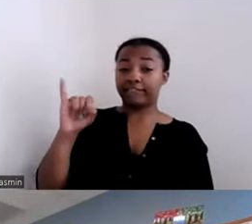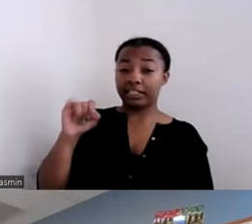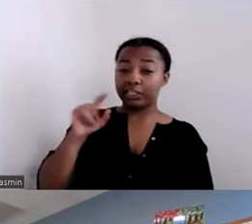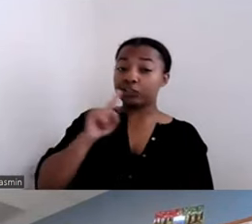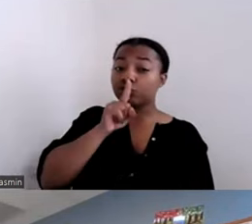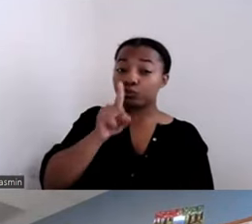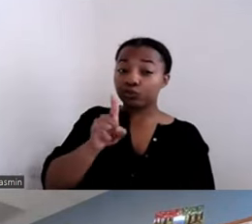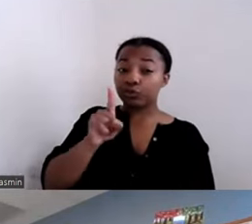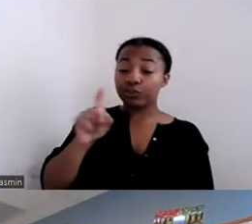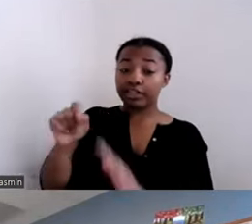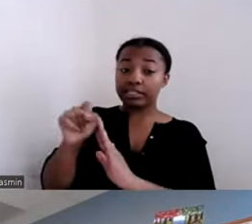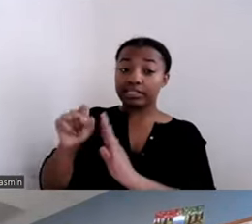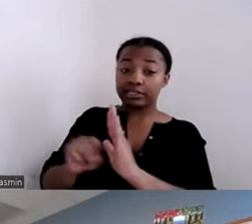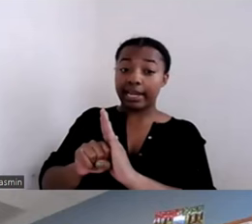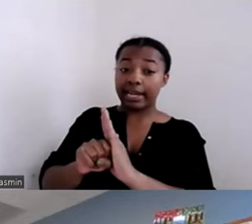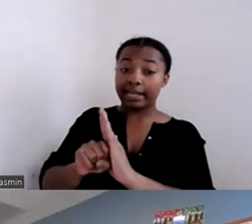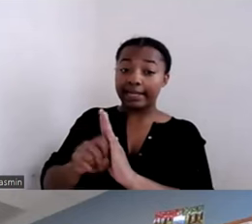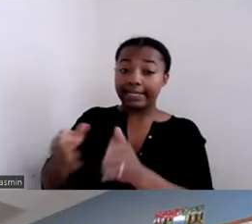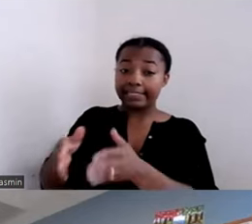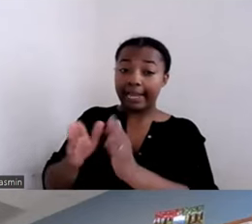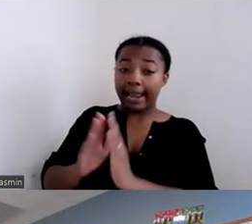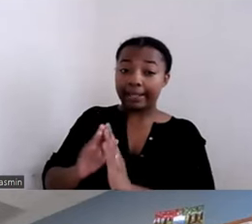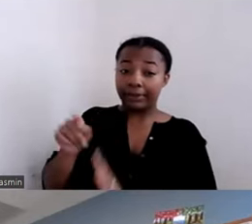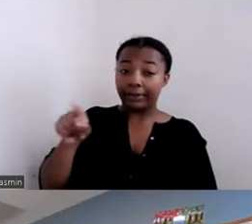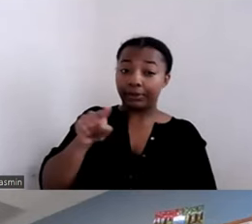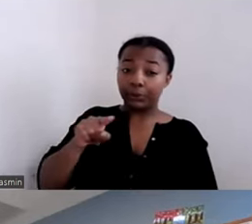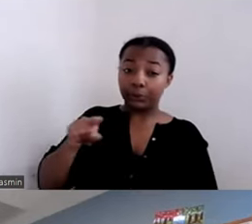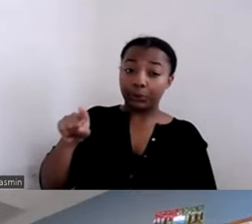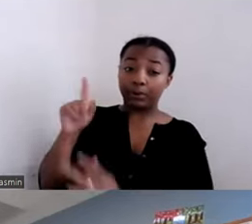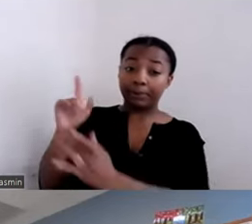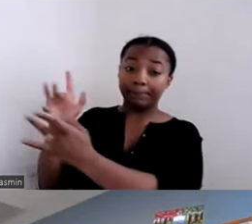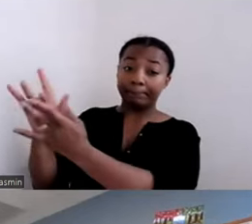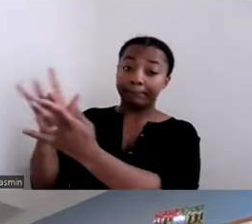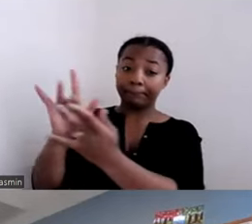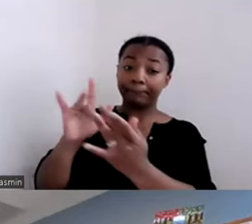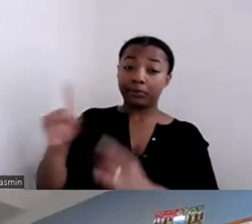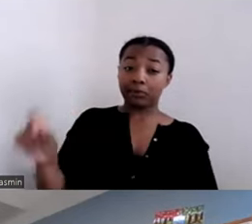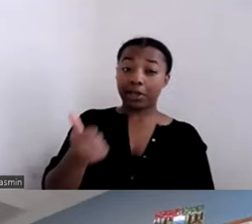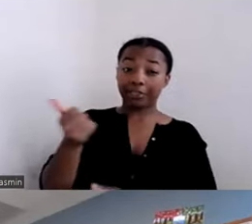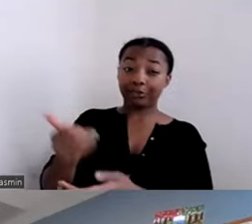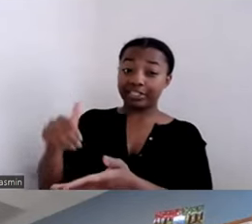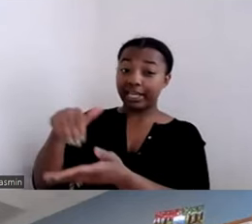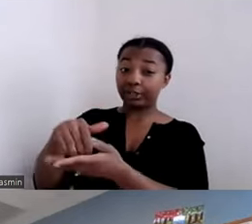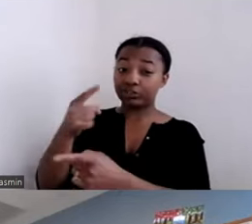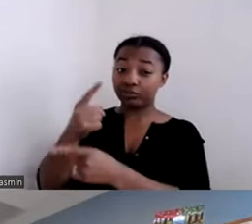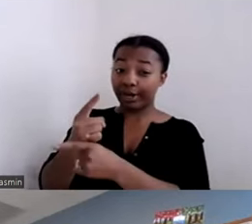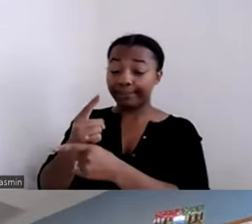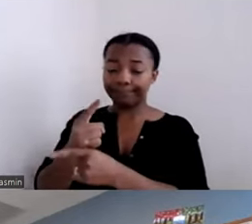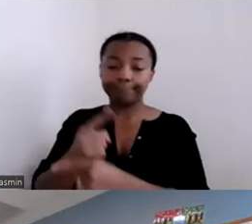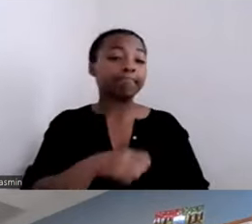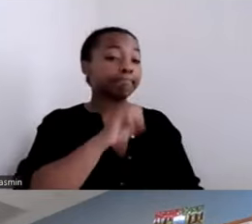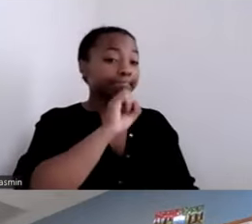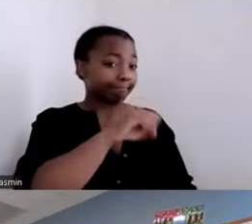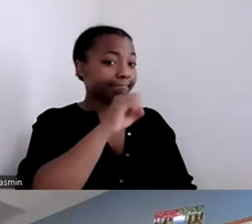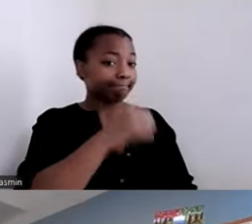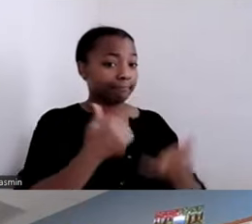Right at the moment, there are I think six or seven LME/MCOs in